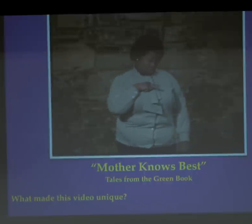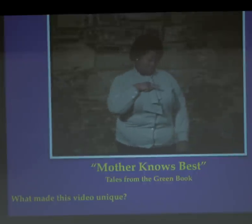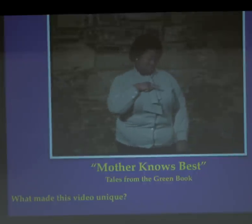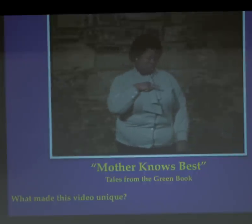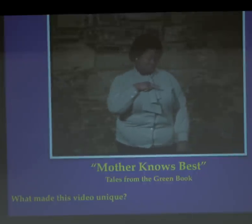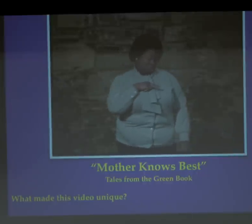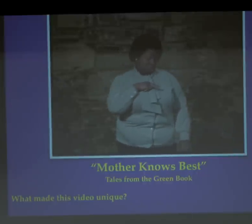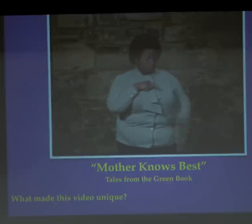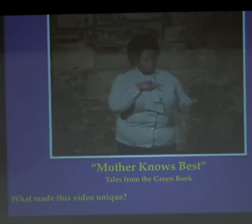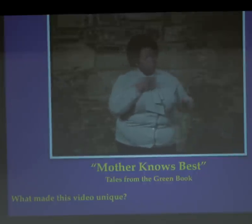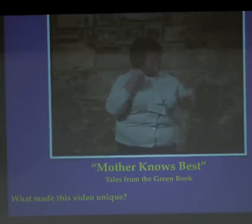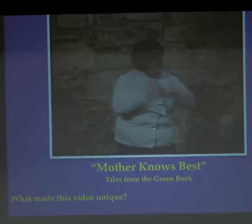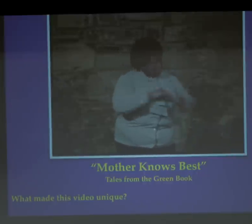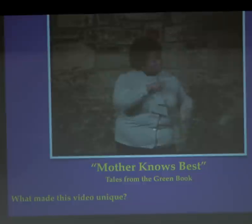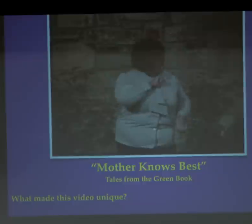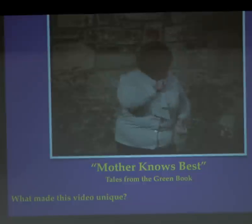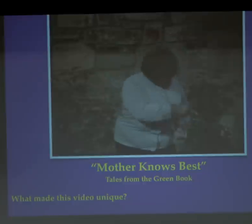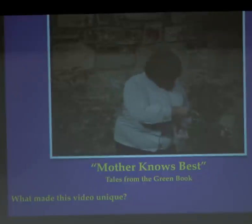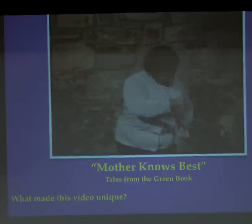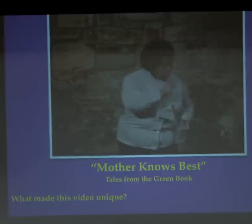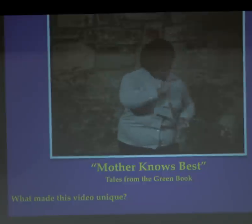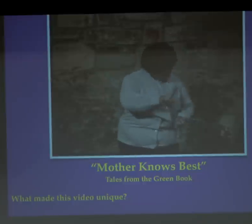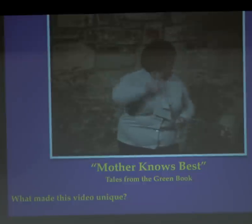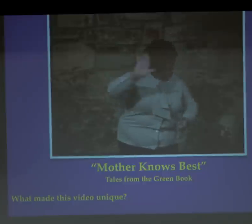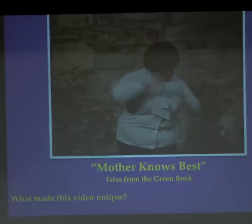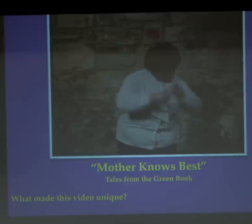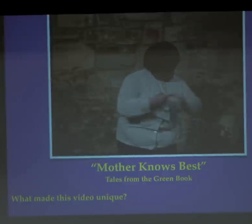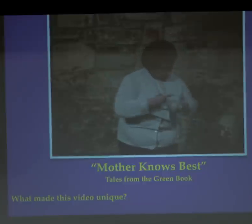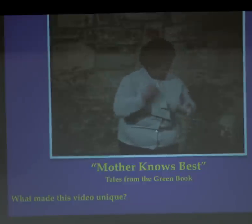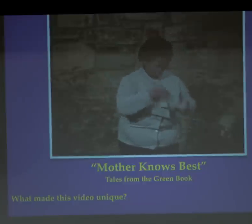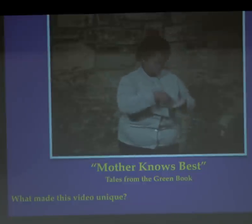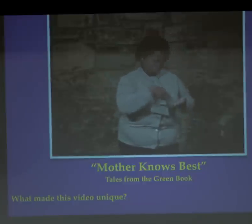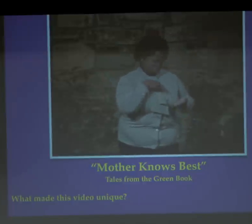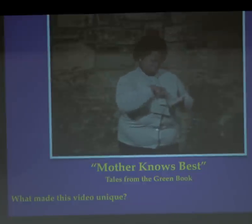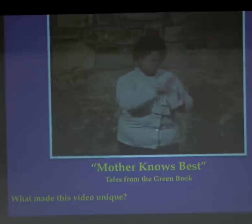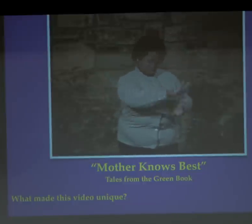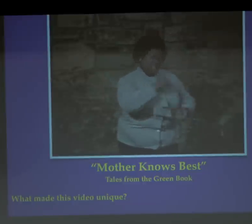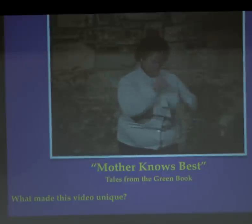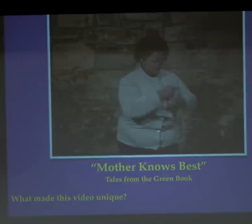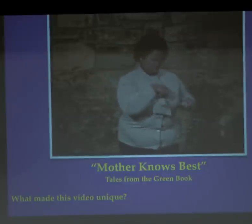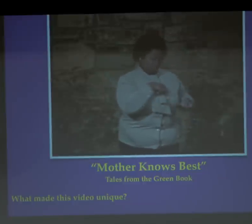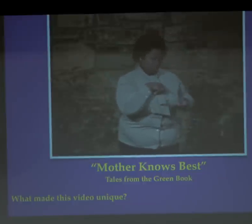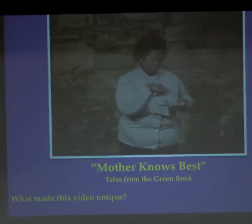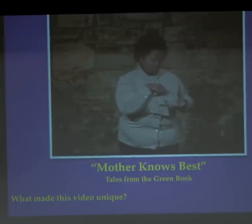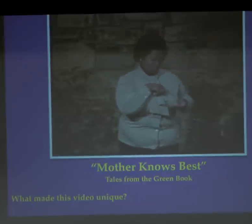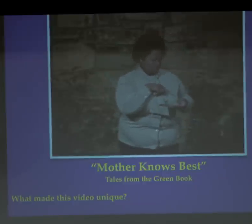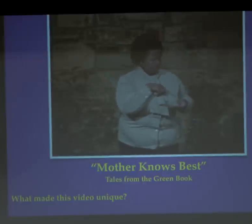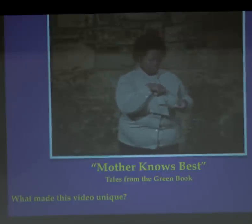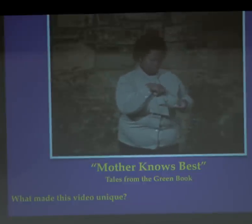She said, "Well, yes, it is my sister's." "Are you sure it's your sister's, or your friend's?